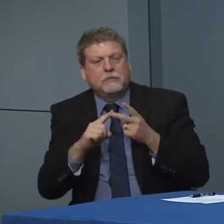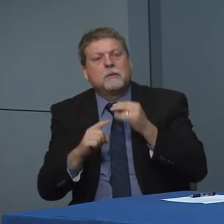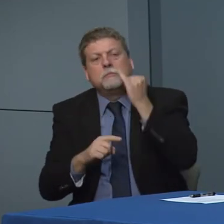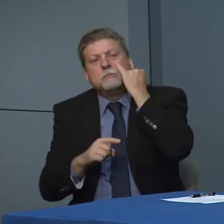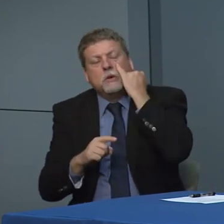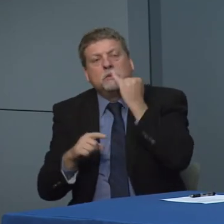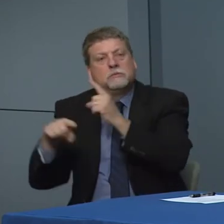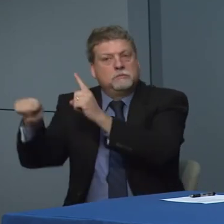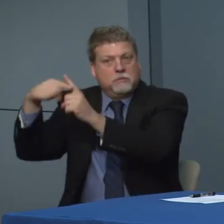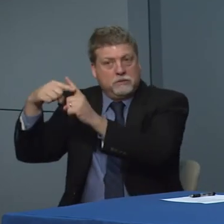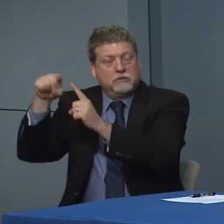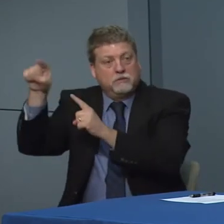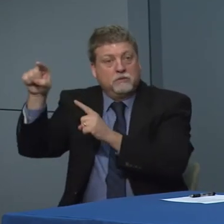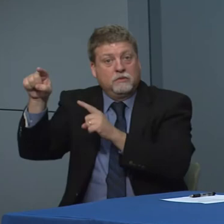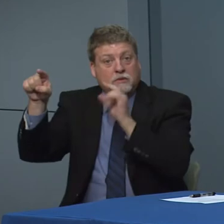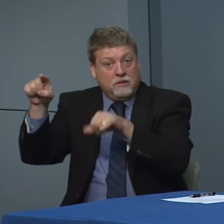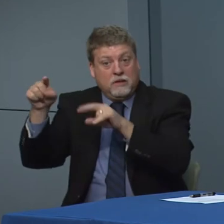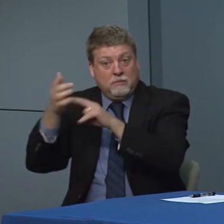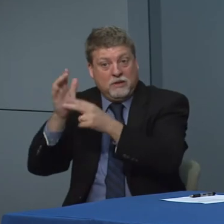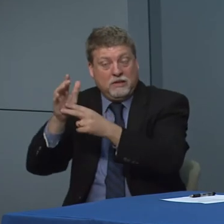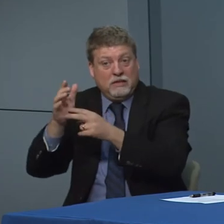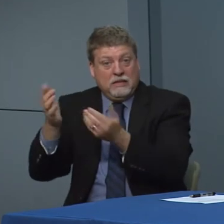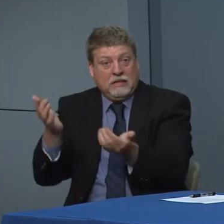They were to have a presumptive positive does a person have to